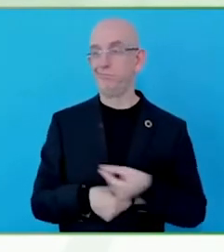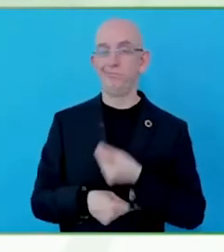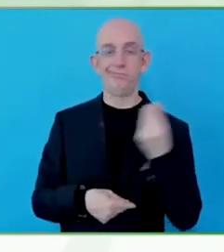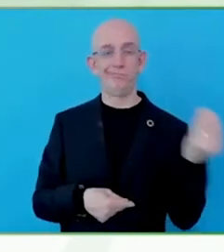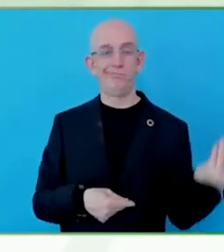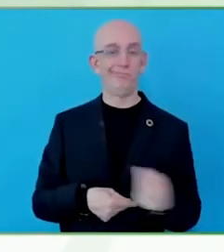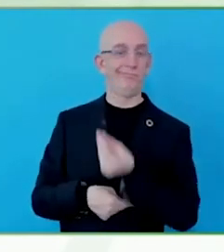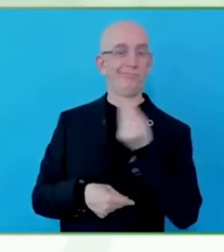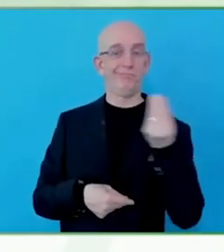accessibility.